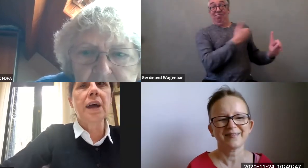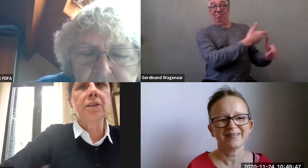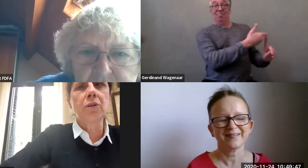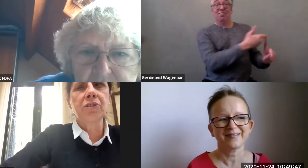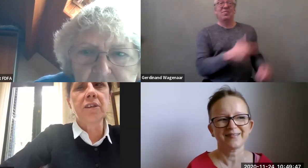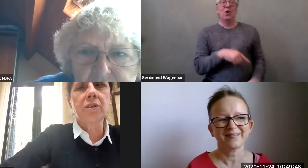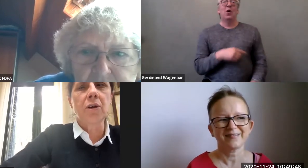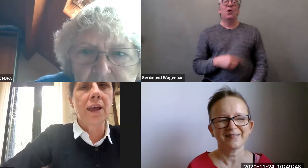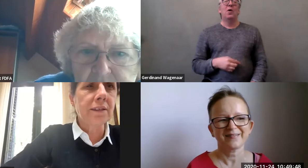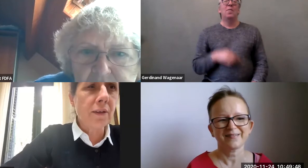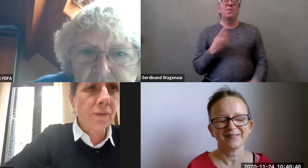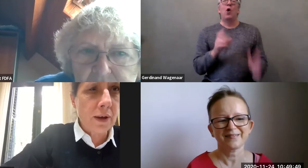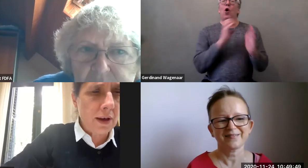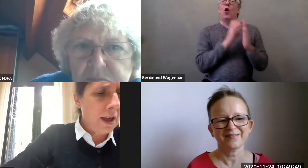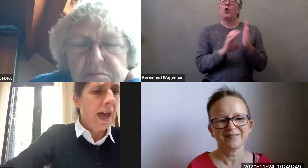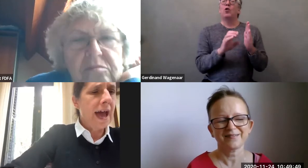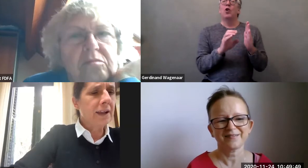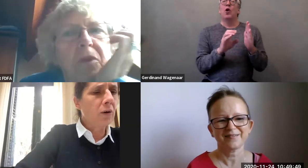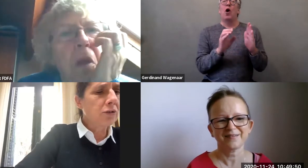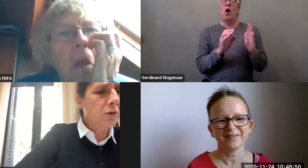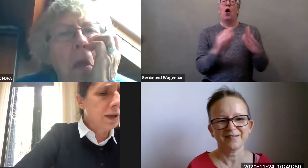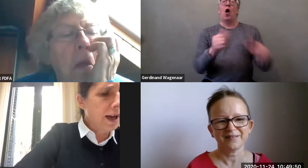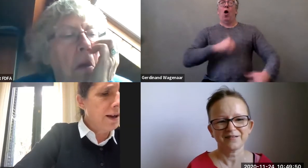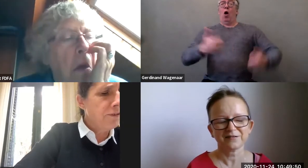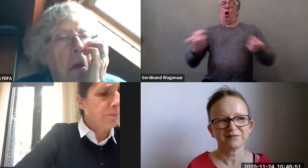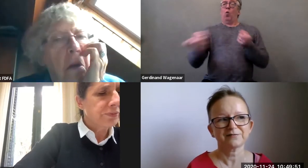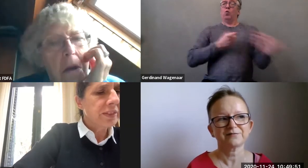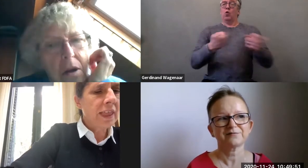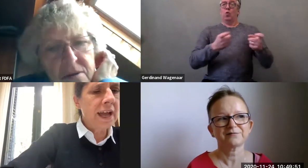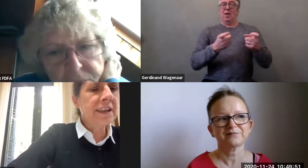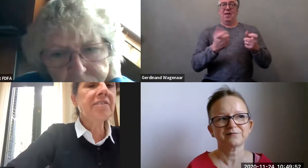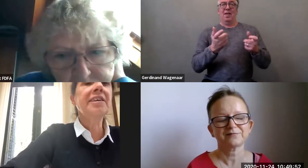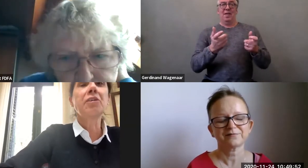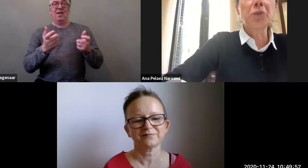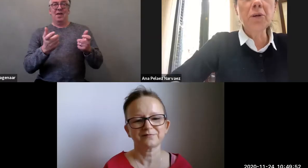Article 6 collective, and we also have Agnieszka Krol